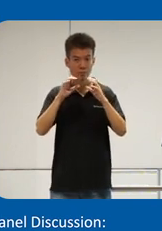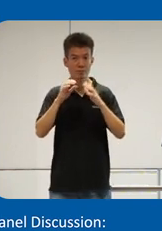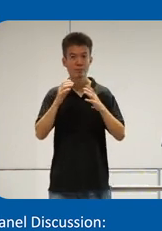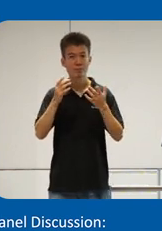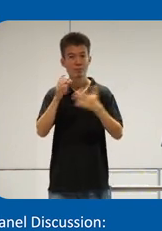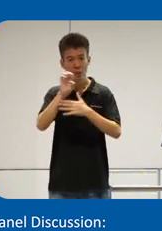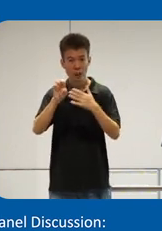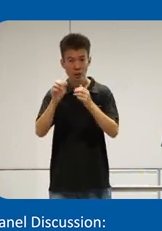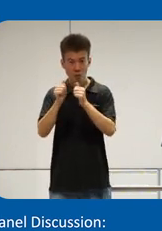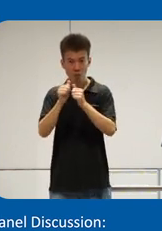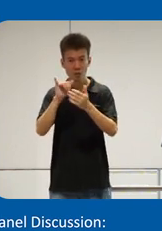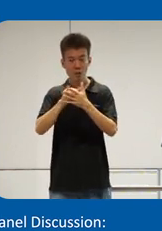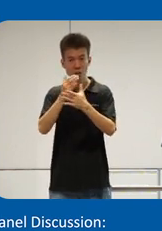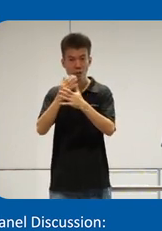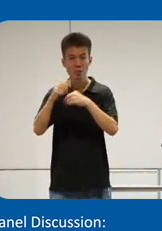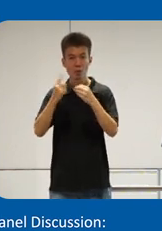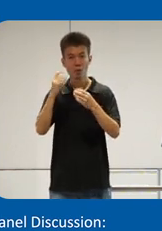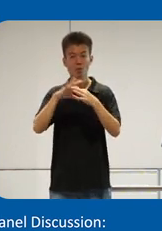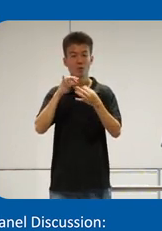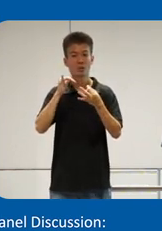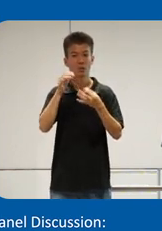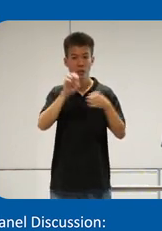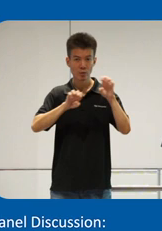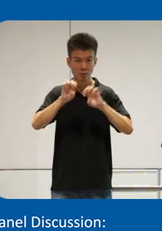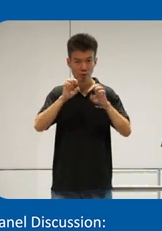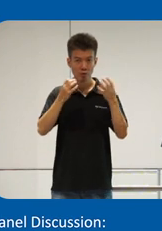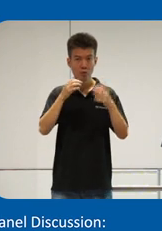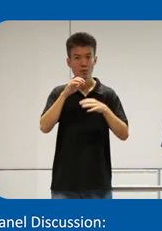off with sharing a little bit about one of the experiments that my team and I have been doing